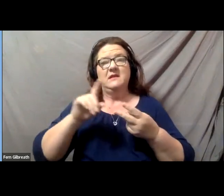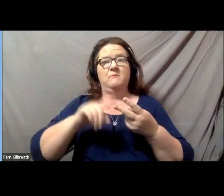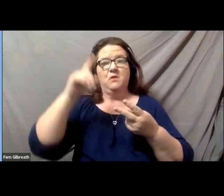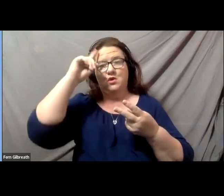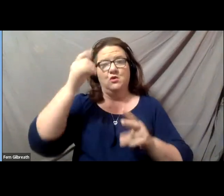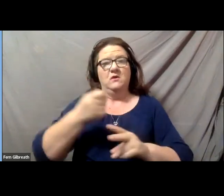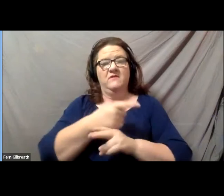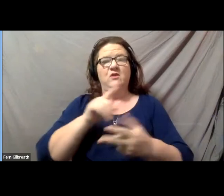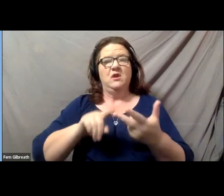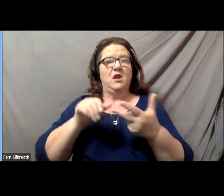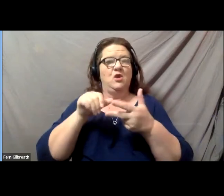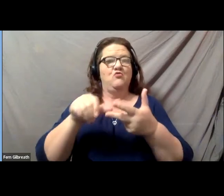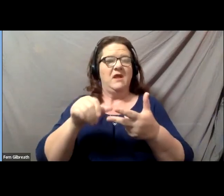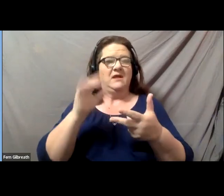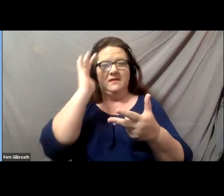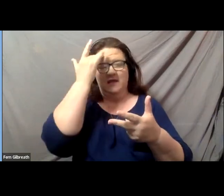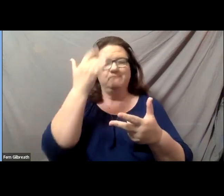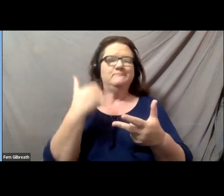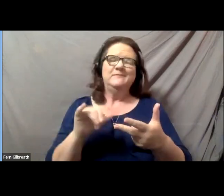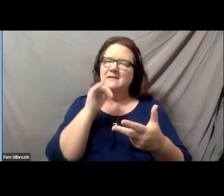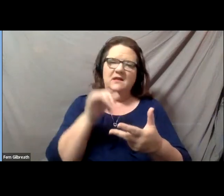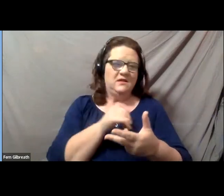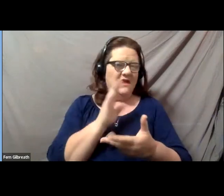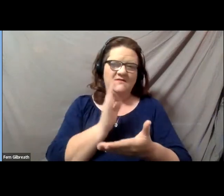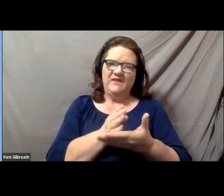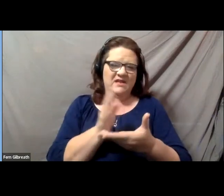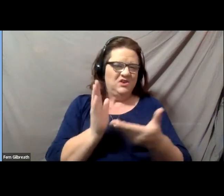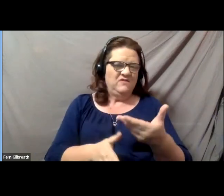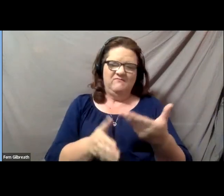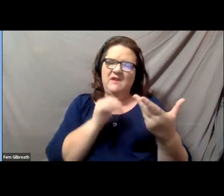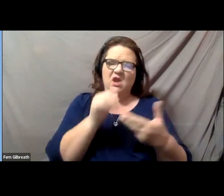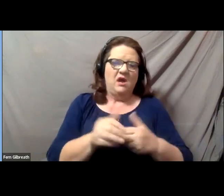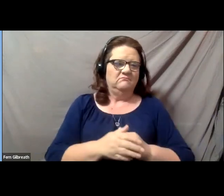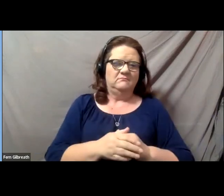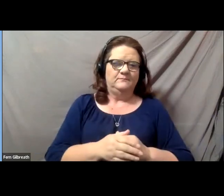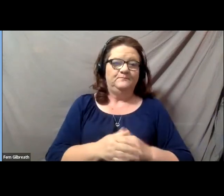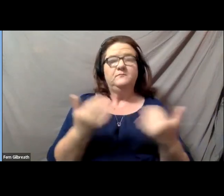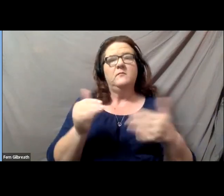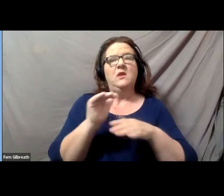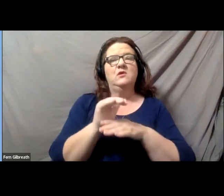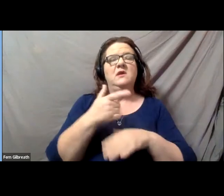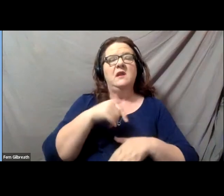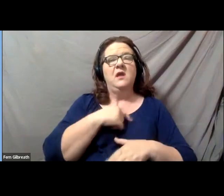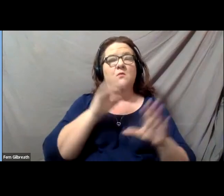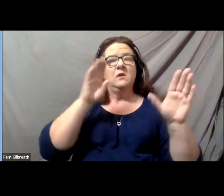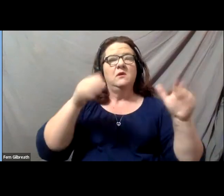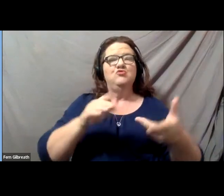is, as yet, an incomplete effort. So we are here tonight to address the change that needs to happen here